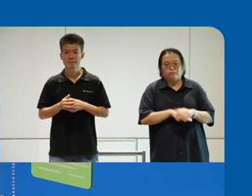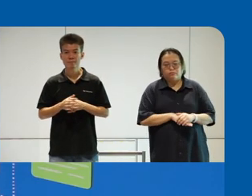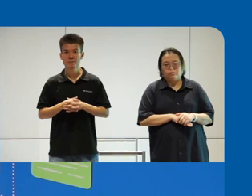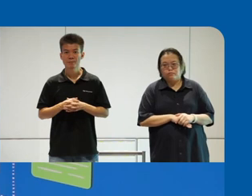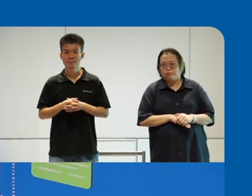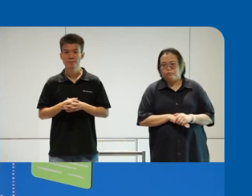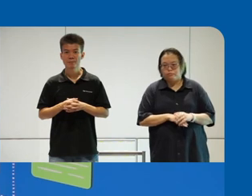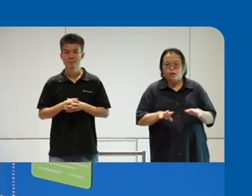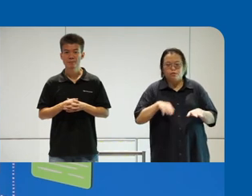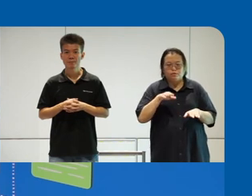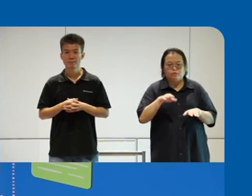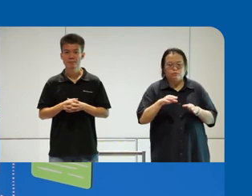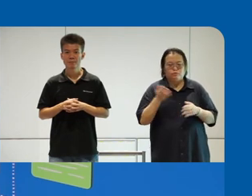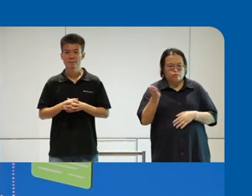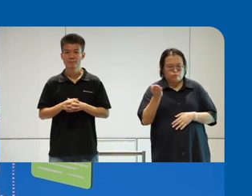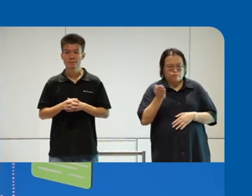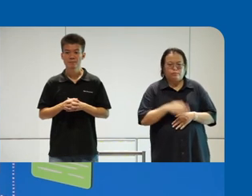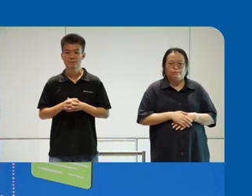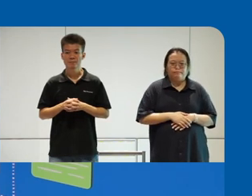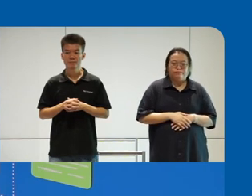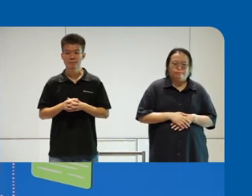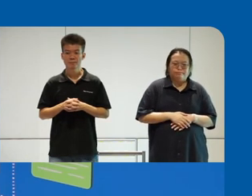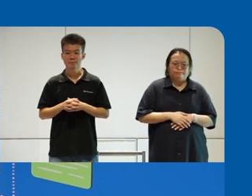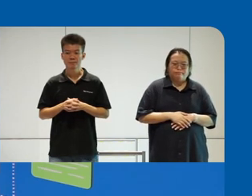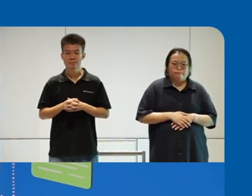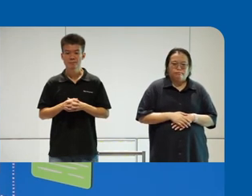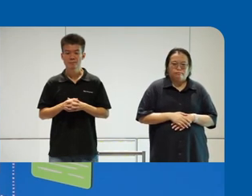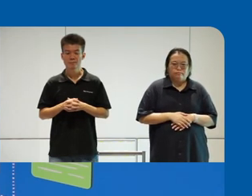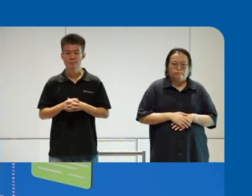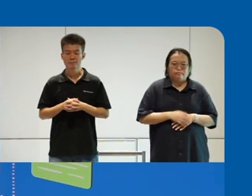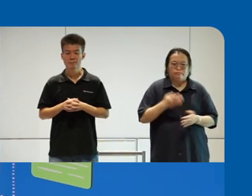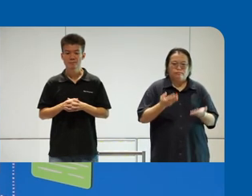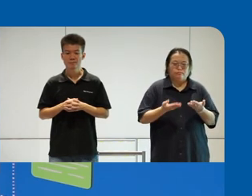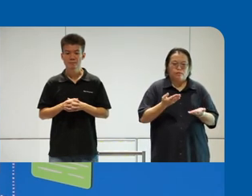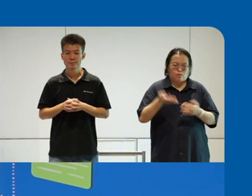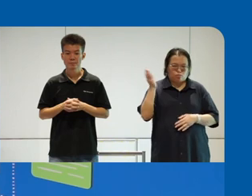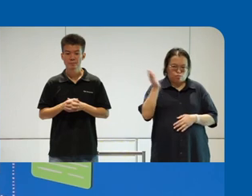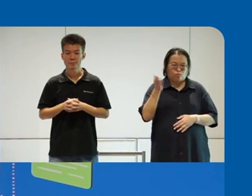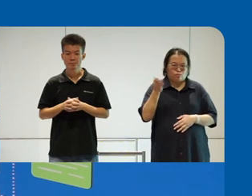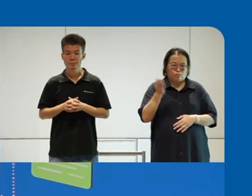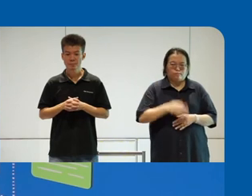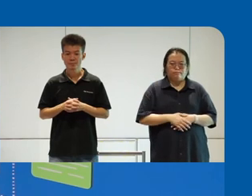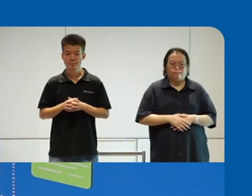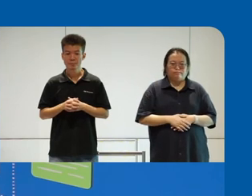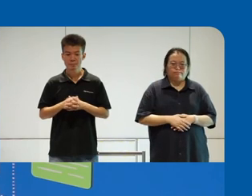sure yeah right so maybe we can pull up the presentation yeah right fine great so yes thank